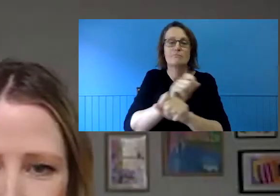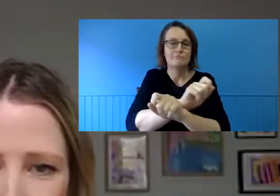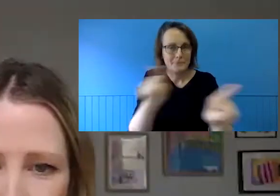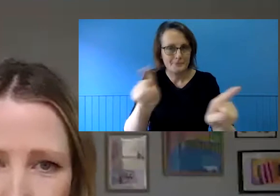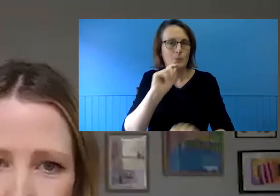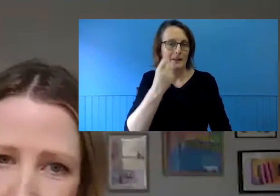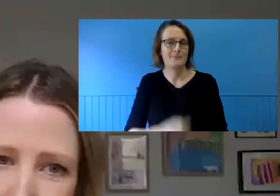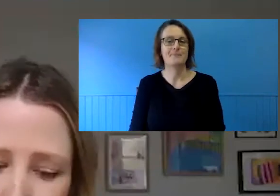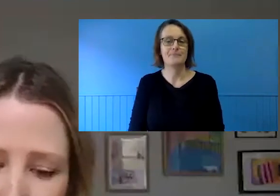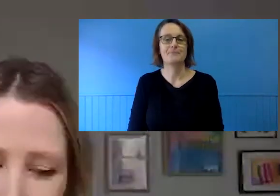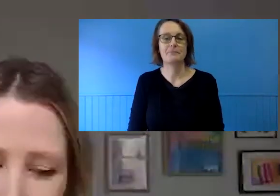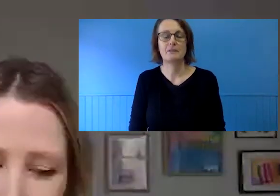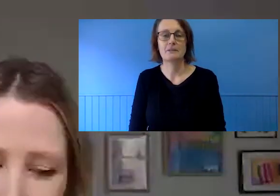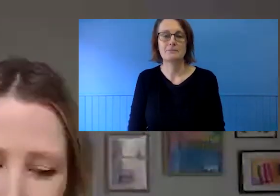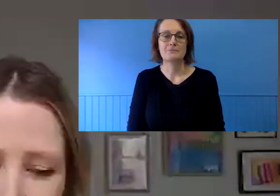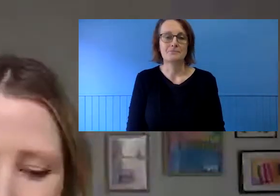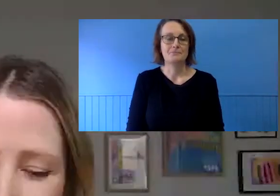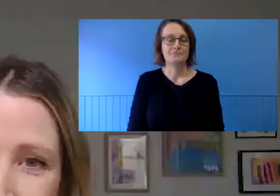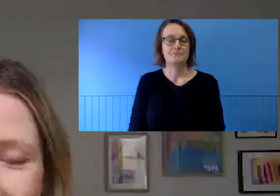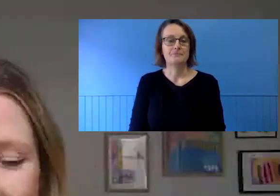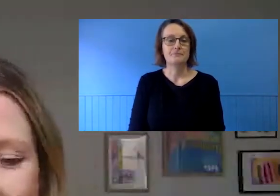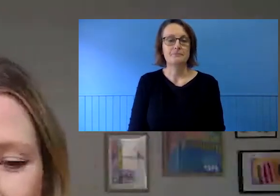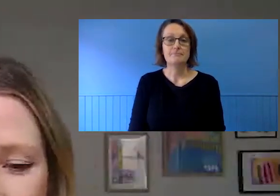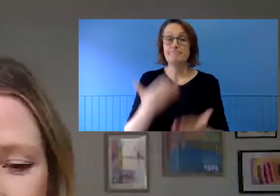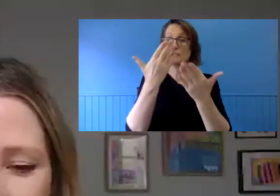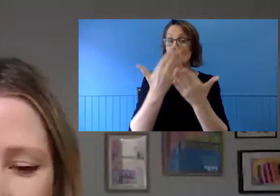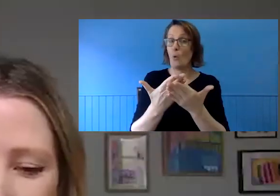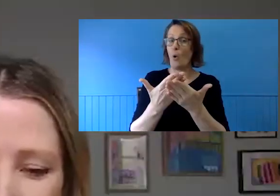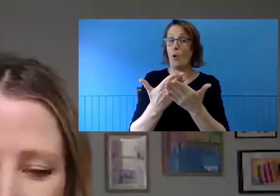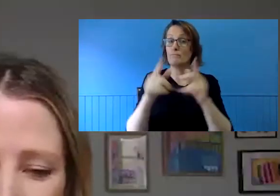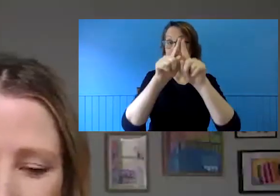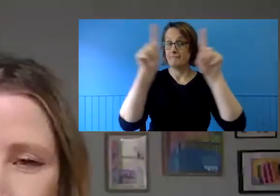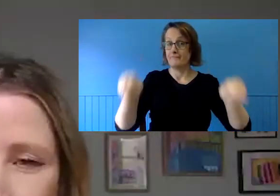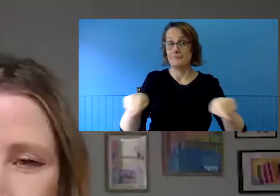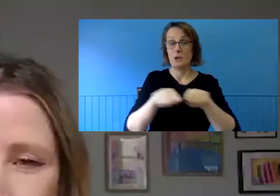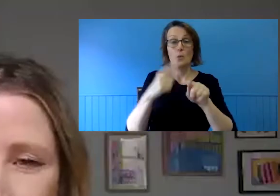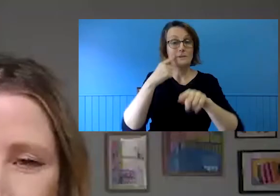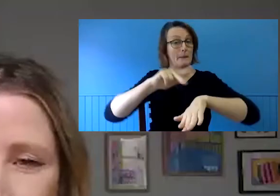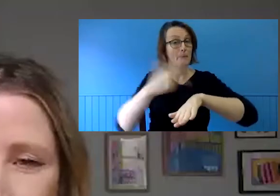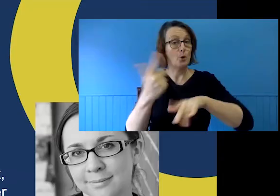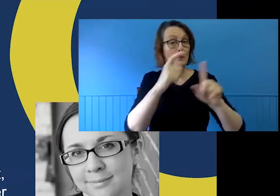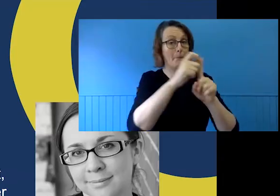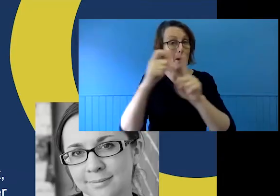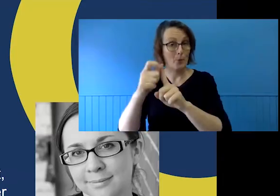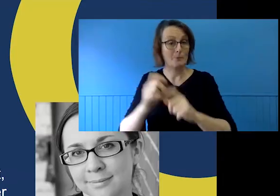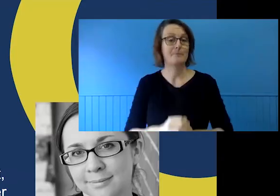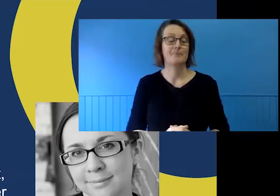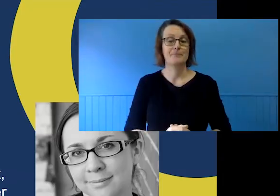slide is a navy blue slide to introduce our speaker. There is a